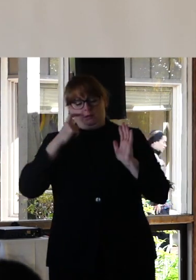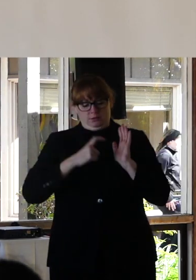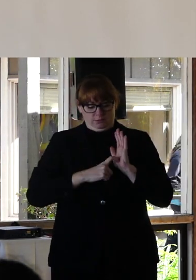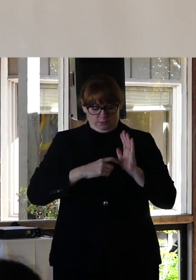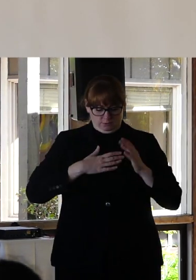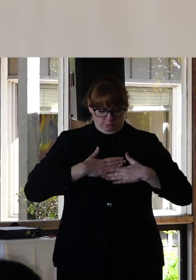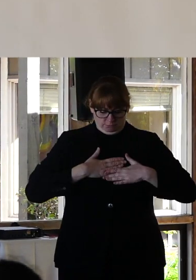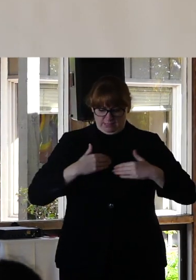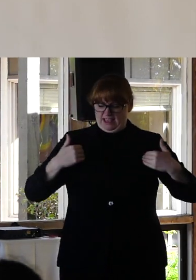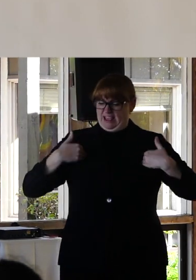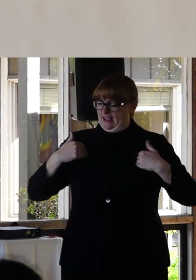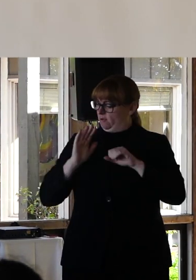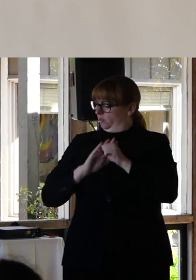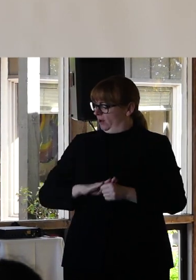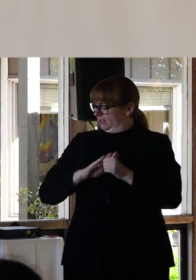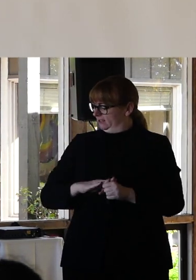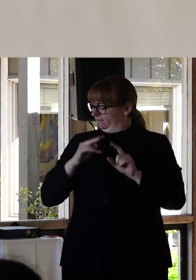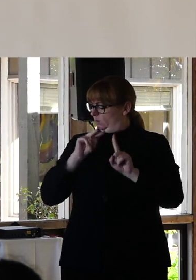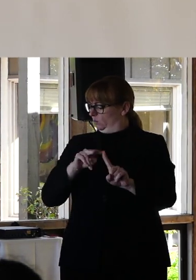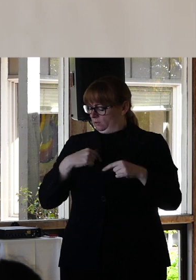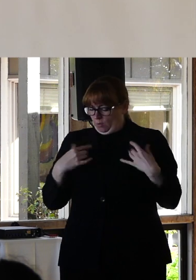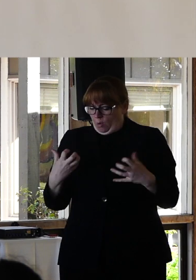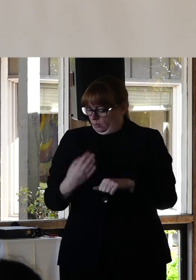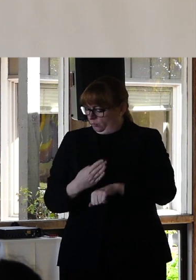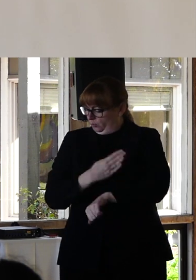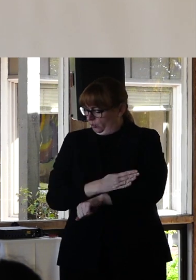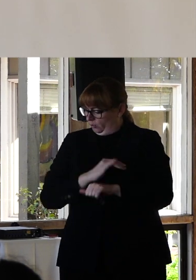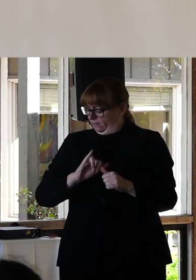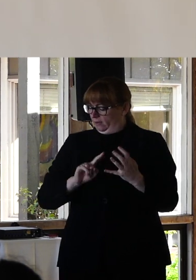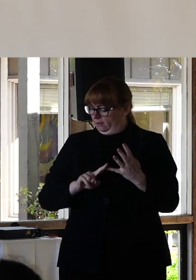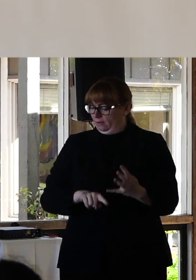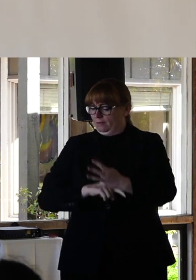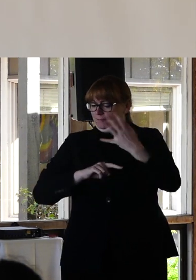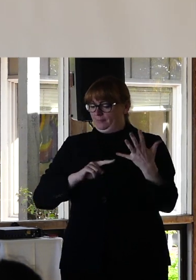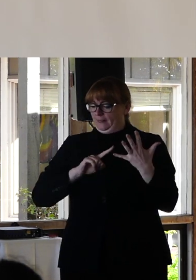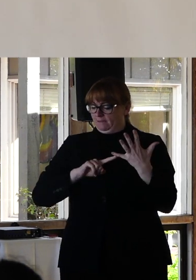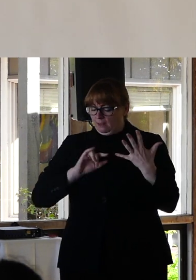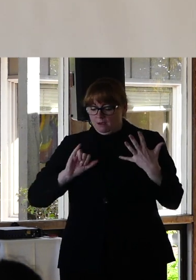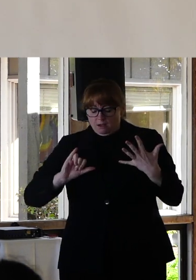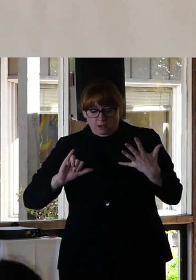and committing to improving them. Fifth is respecting other cultures and